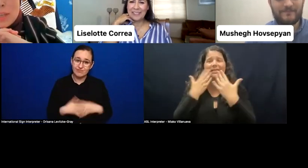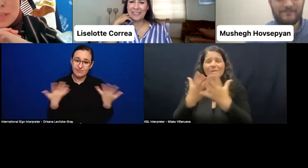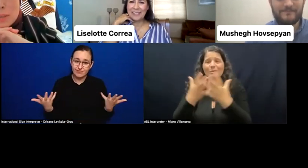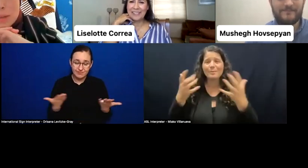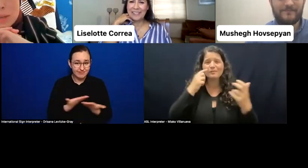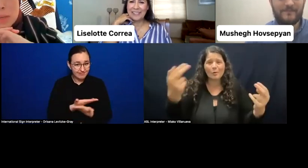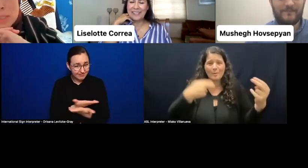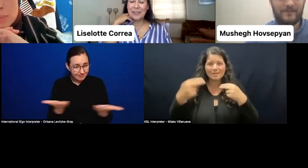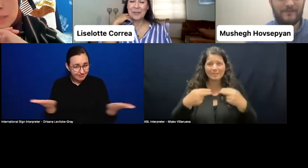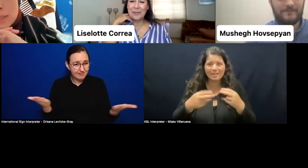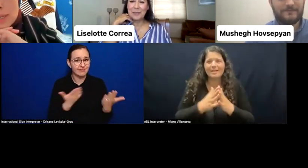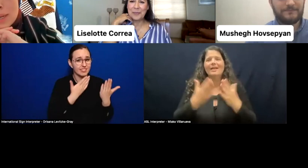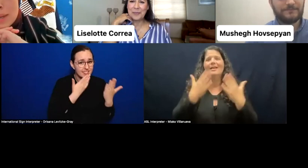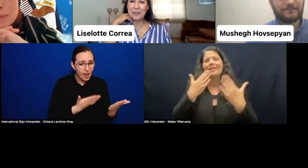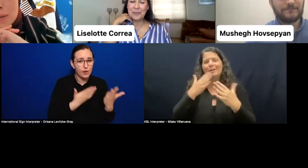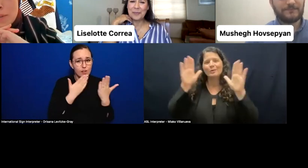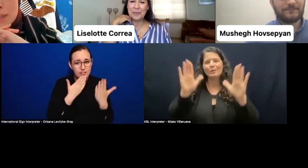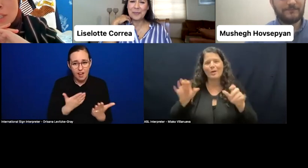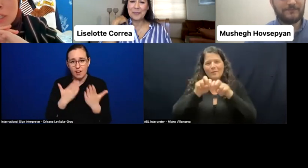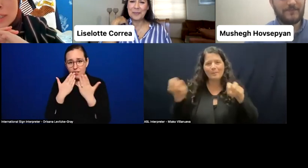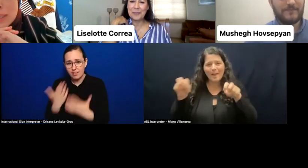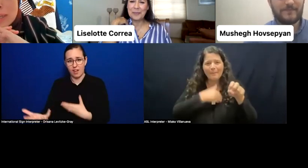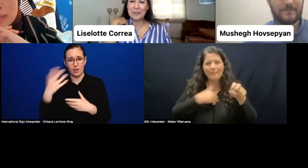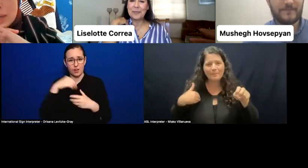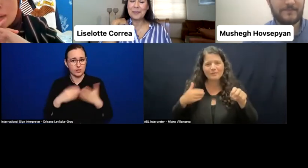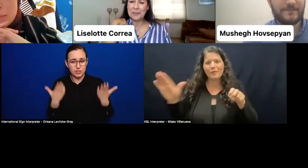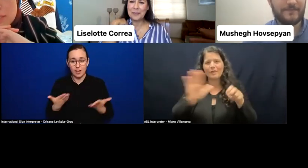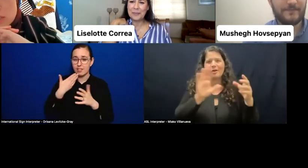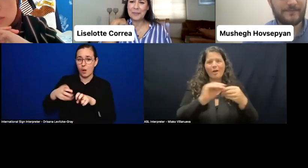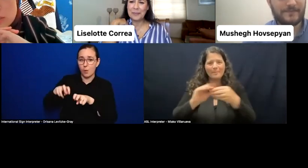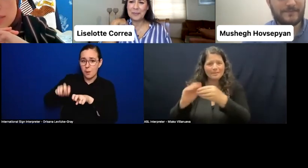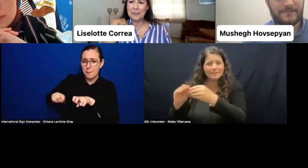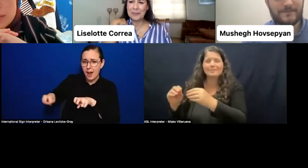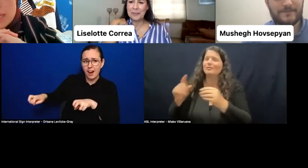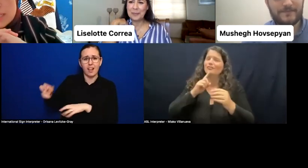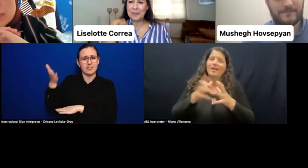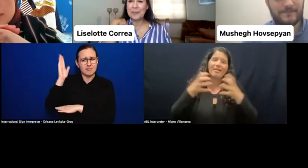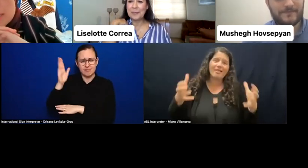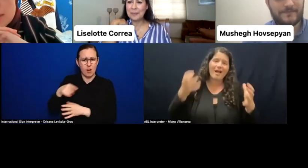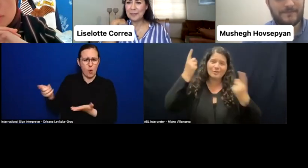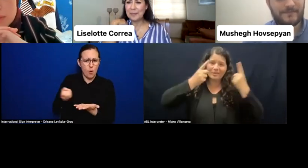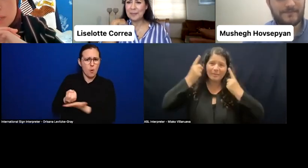Thanks to the amazing speakers for everything they shared. Lots to think about, lots that we've learned.